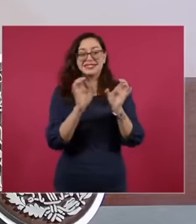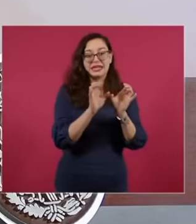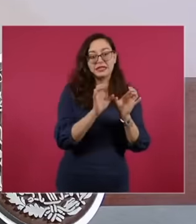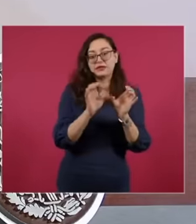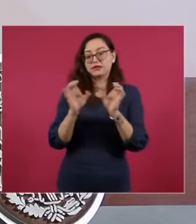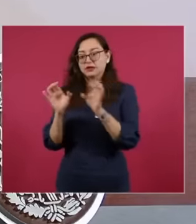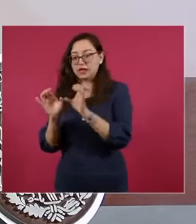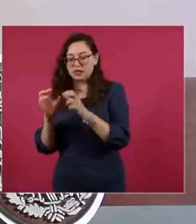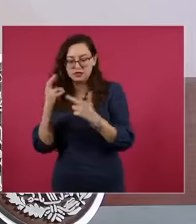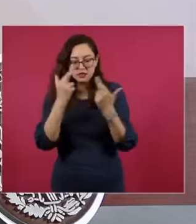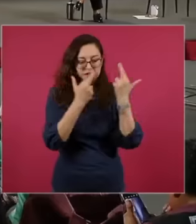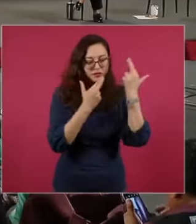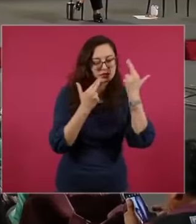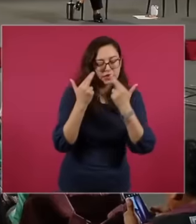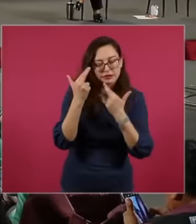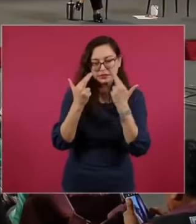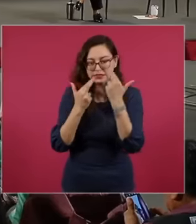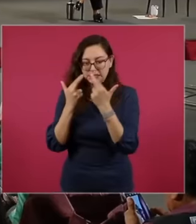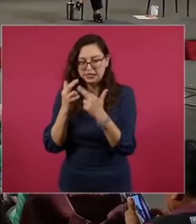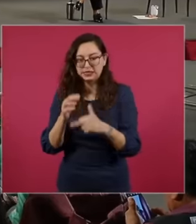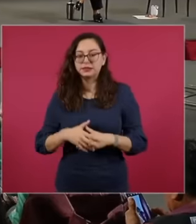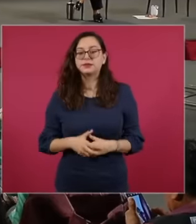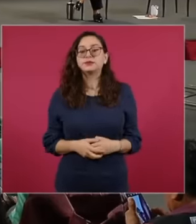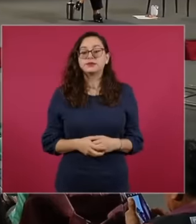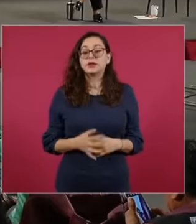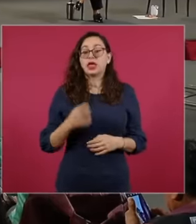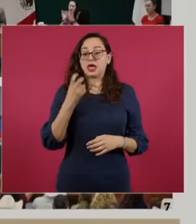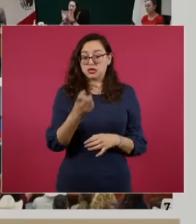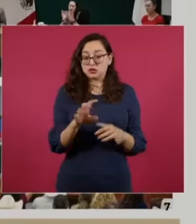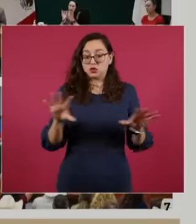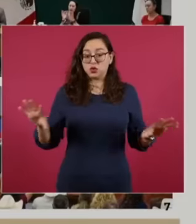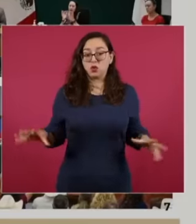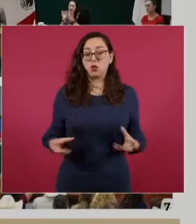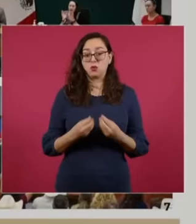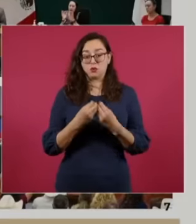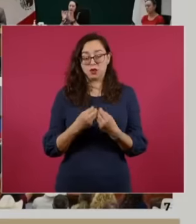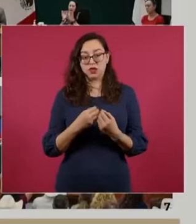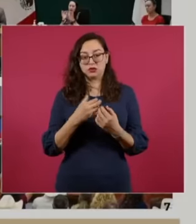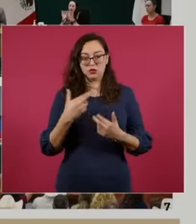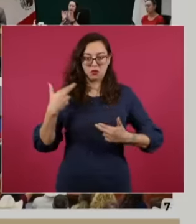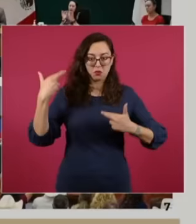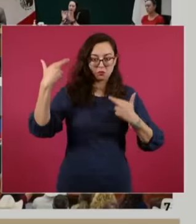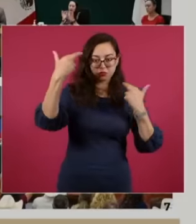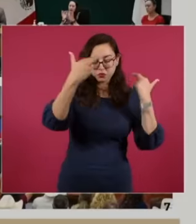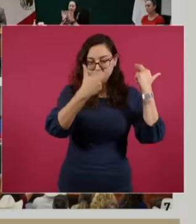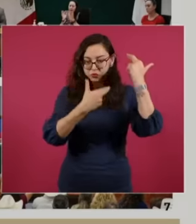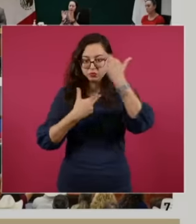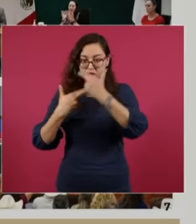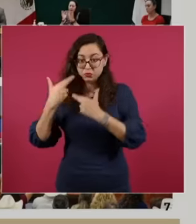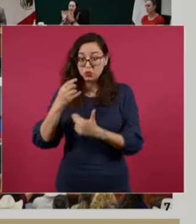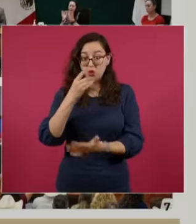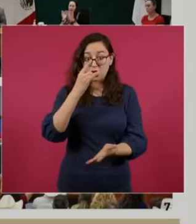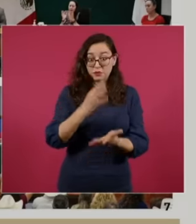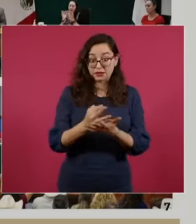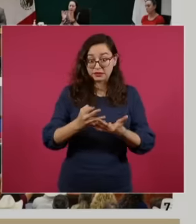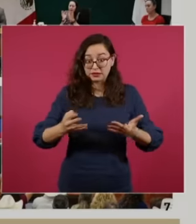and the inec. This is a comprehensive study, it is not a study only of soil or only of water but